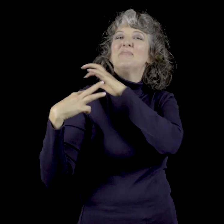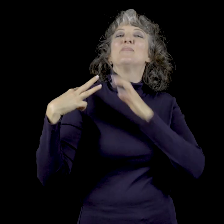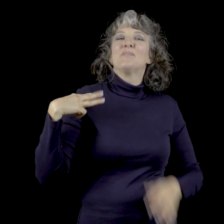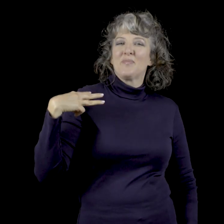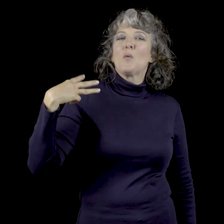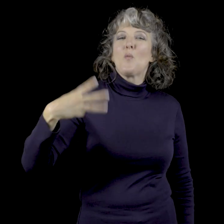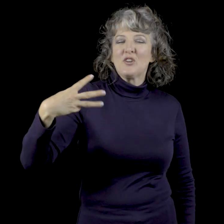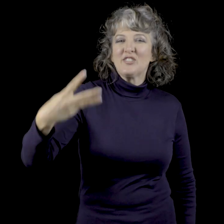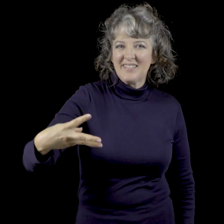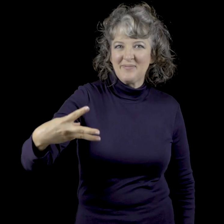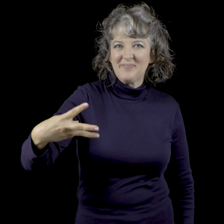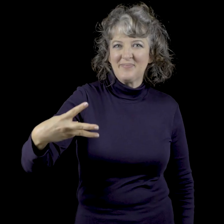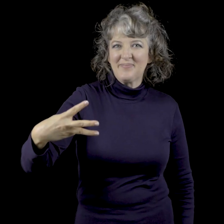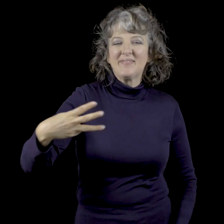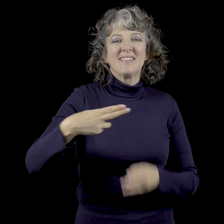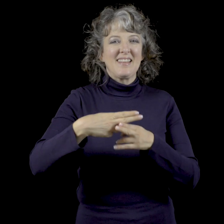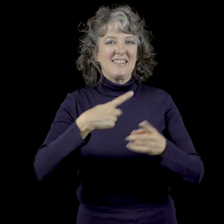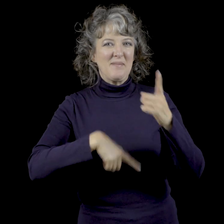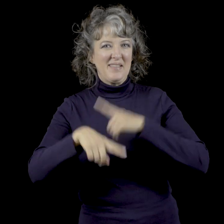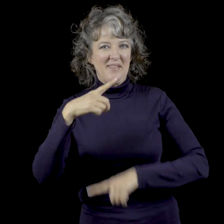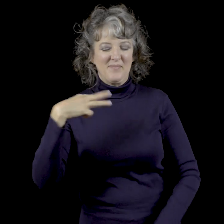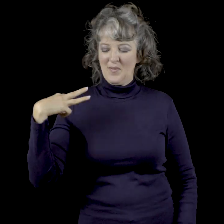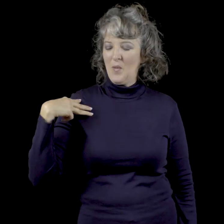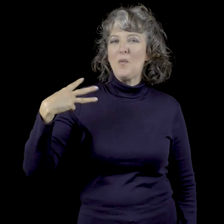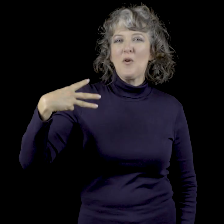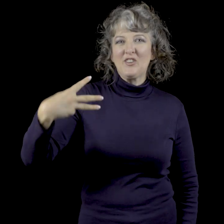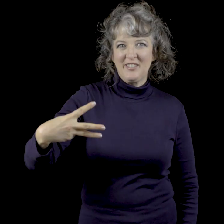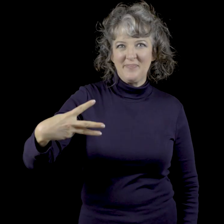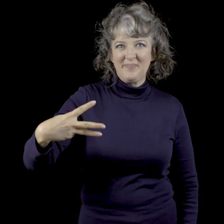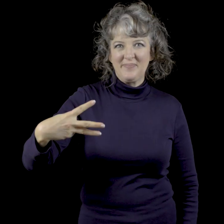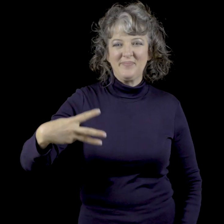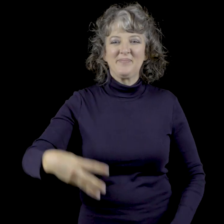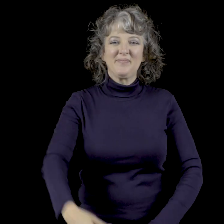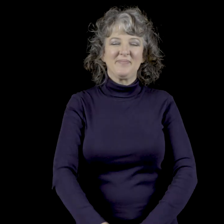Hence the name sign for George Washington. His name sign is George Washington.